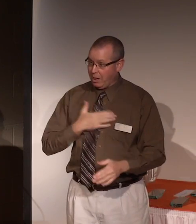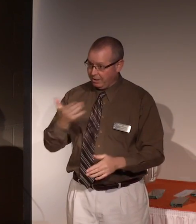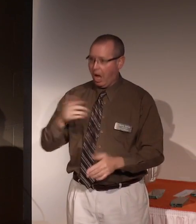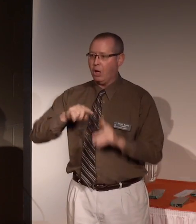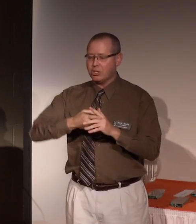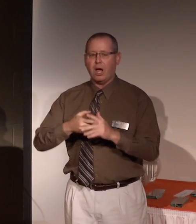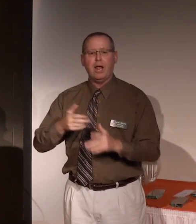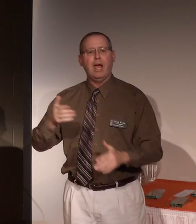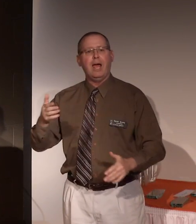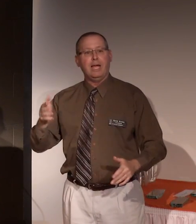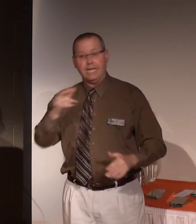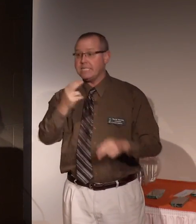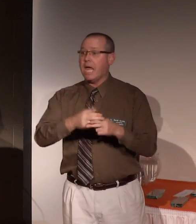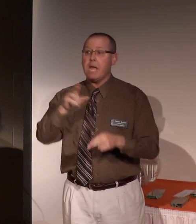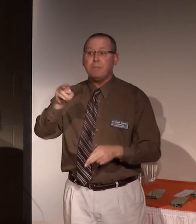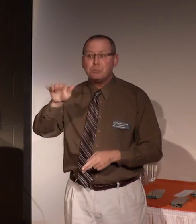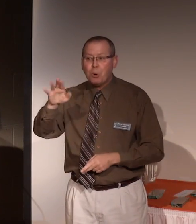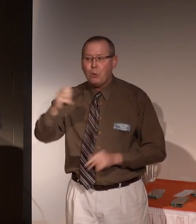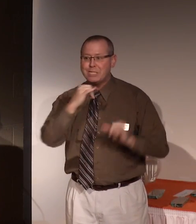i'll start. His name is Bruce.